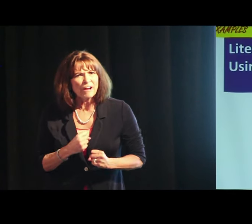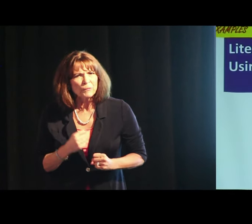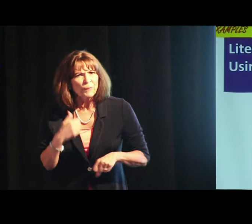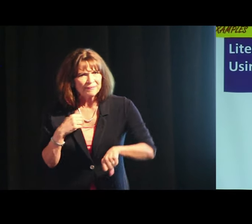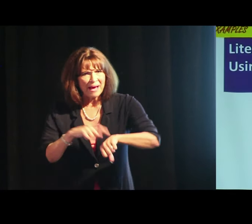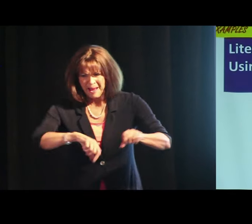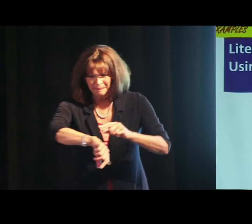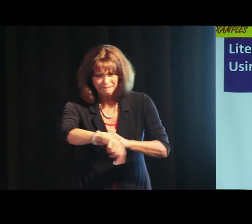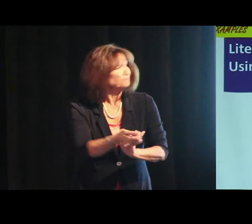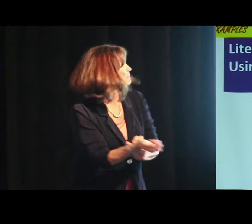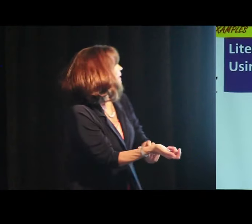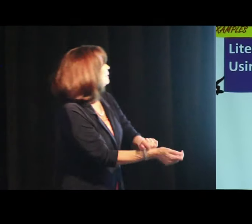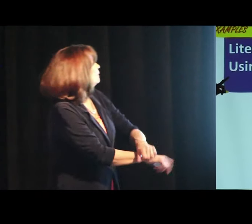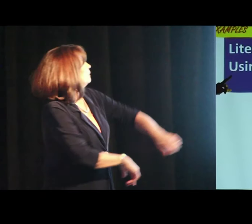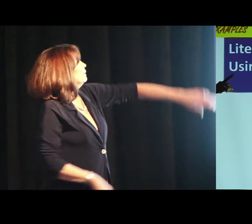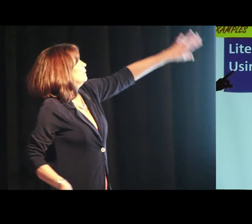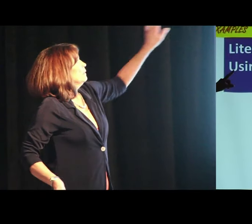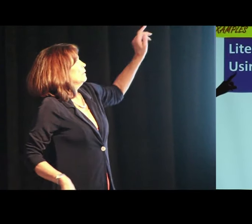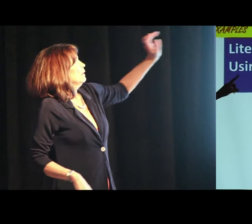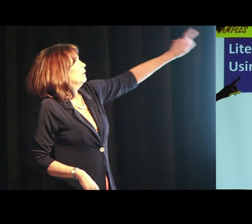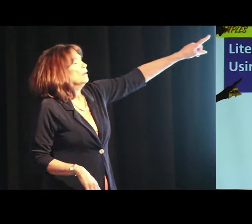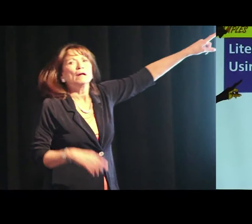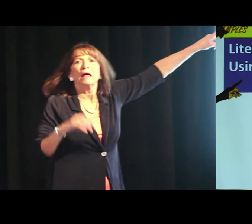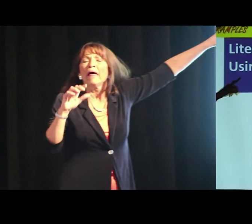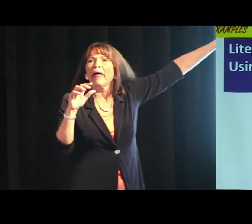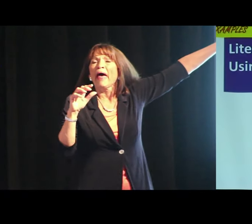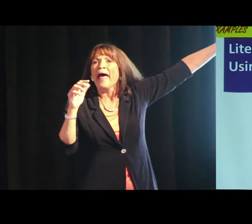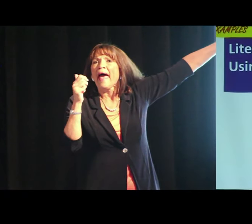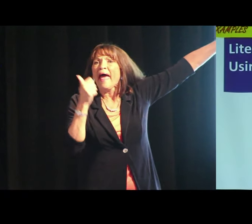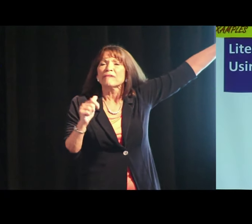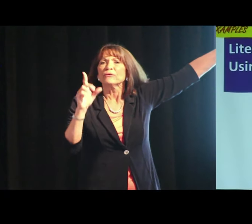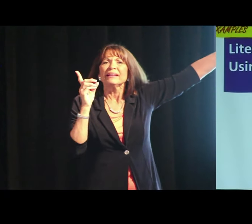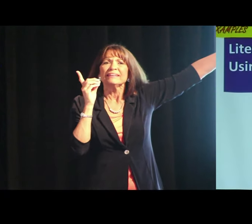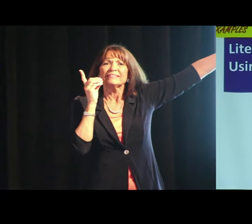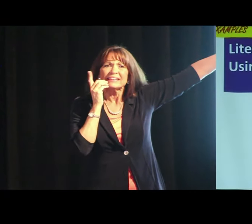but it's very – it's very cool, I wish I could show you this video. We don't have time.